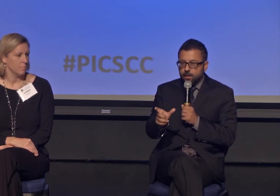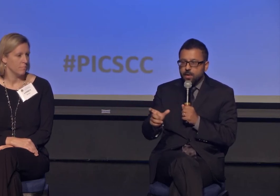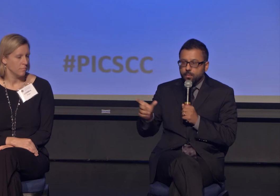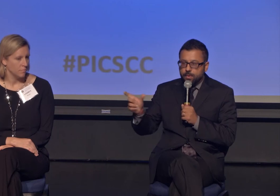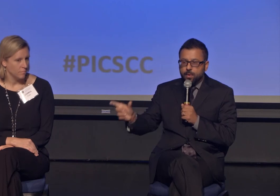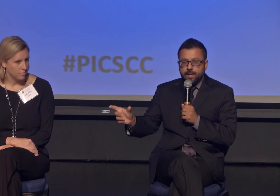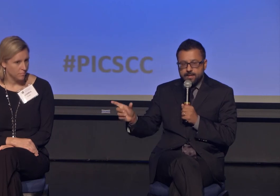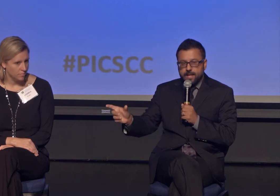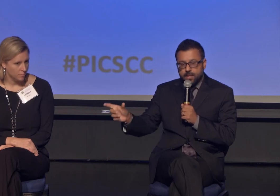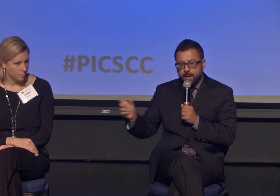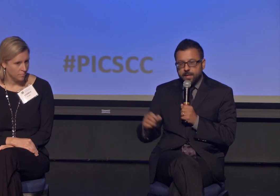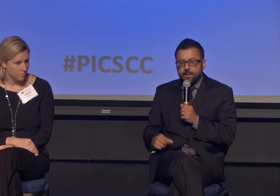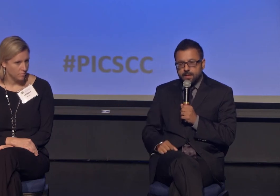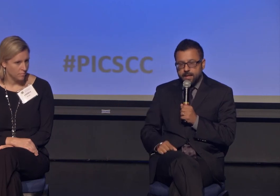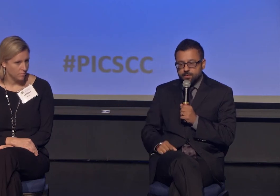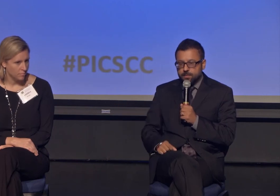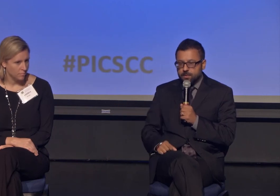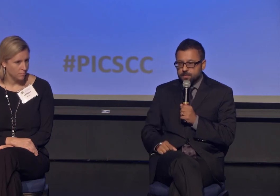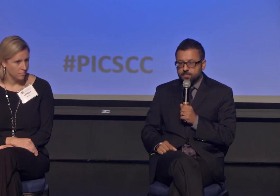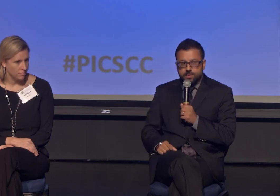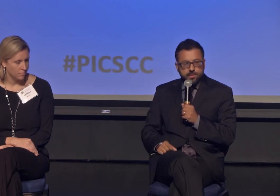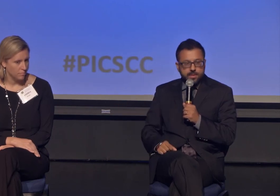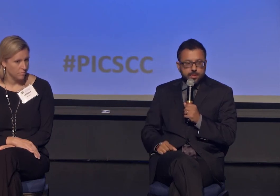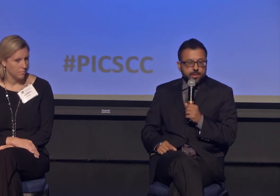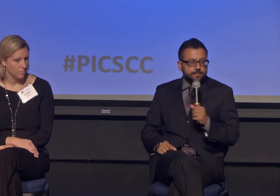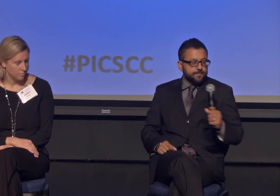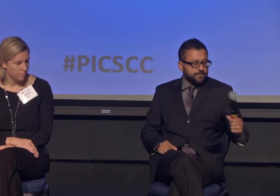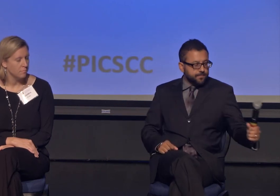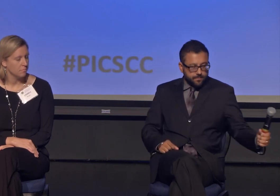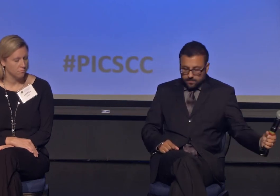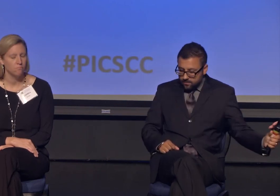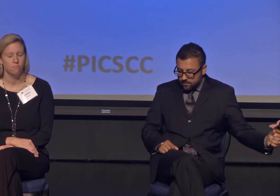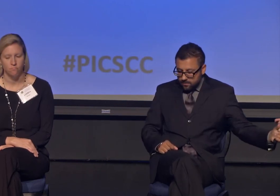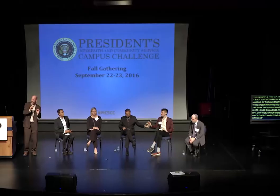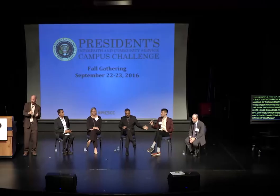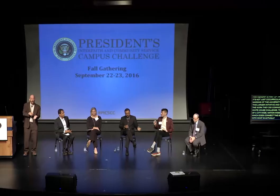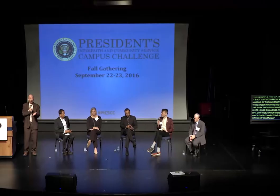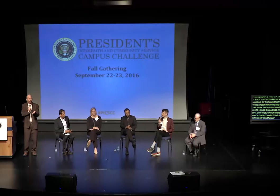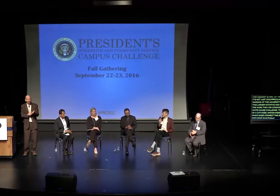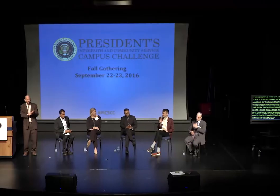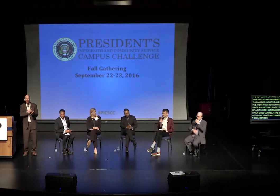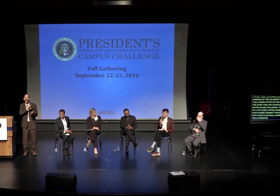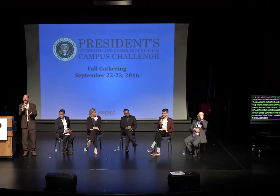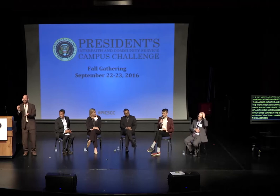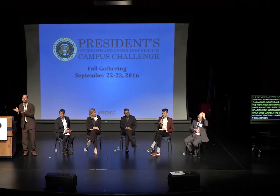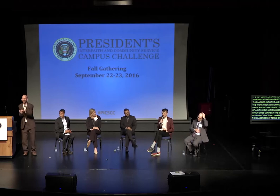with what is actually happening in the classroom in terms of research and teaching.